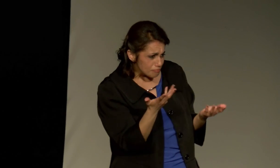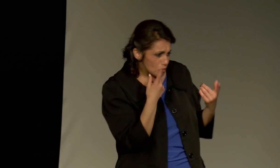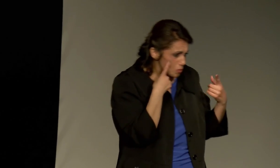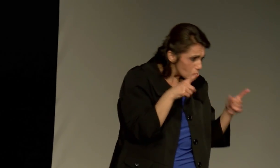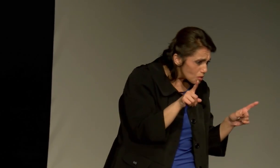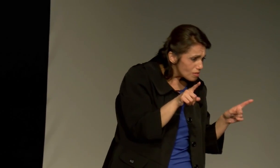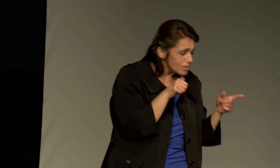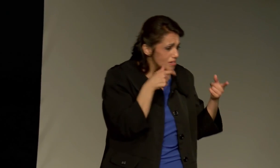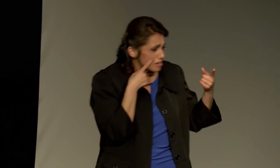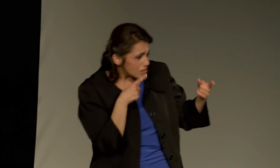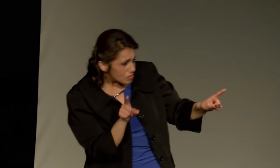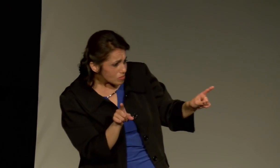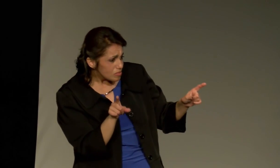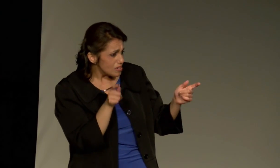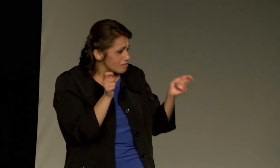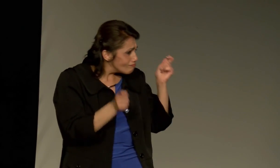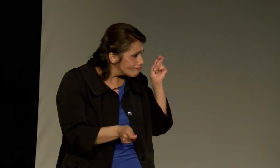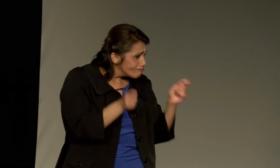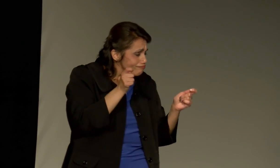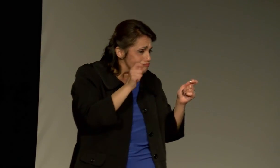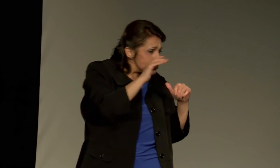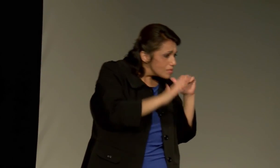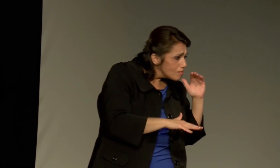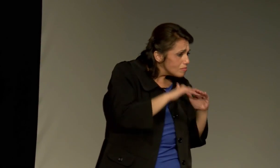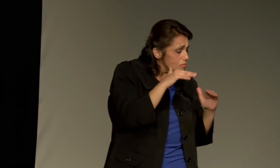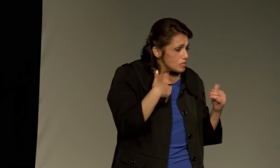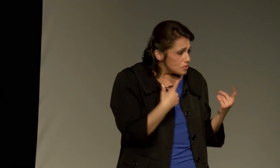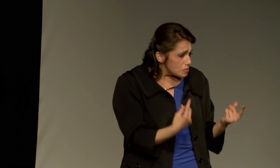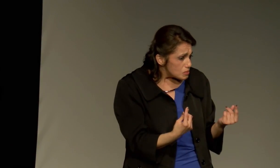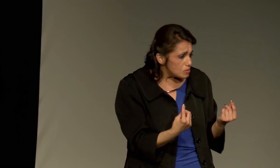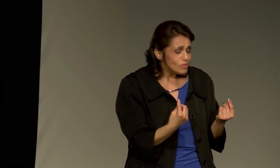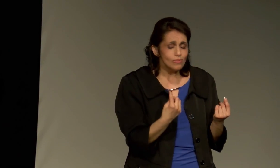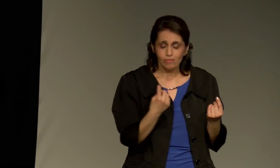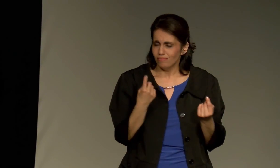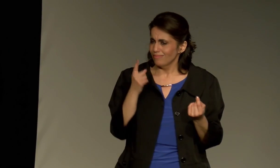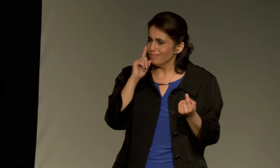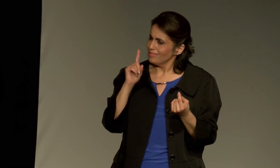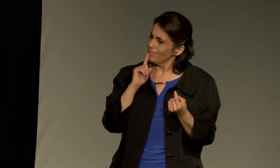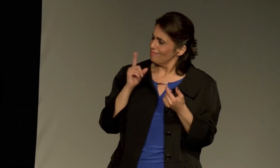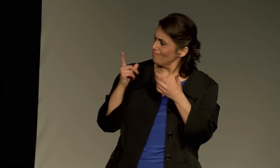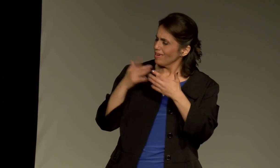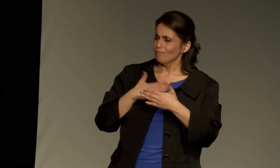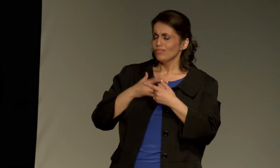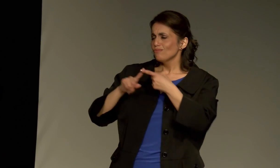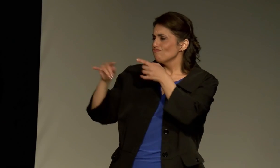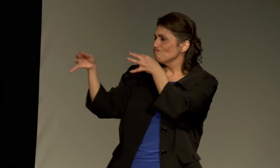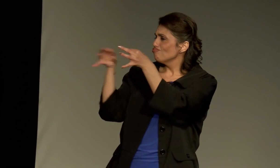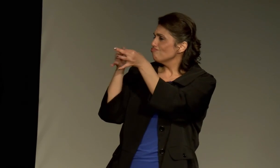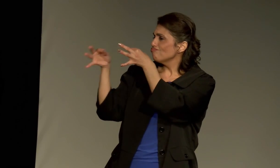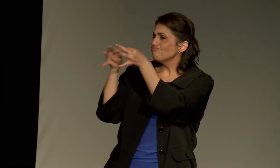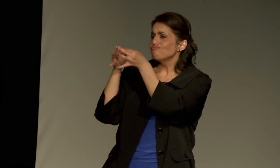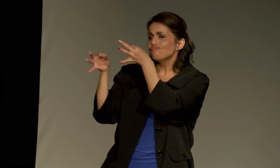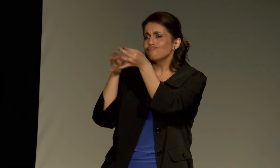If you don't know what to do, ask the deaf person. Is this working? Is this not working? Are you comfortable? How do you want to handle this communication?